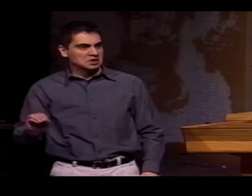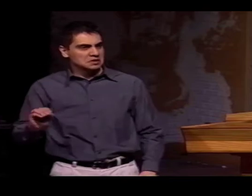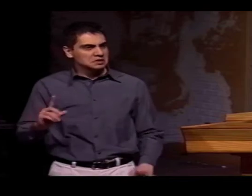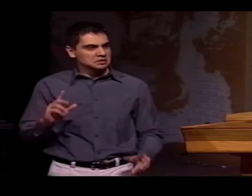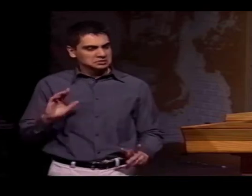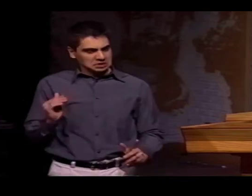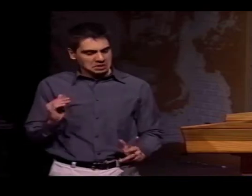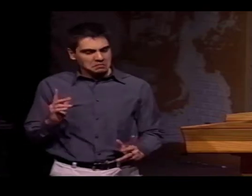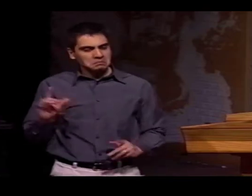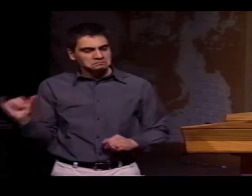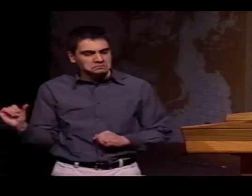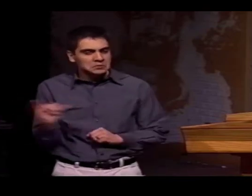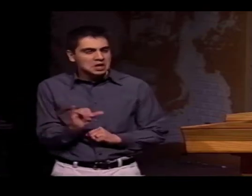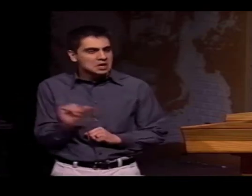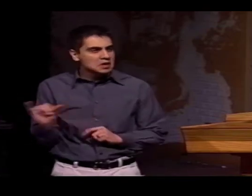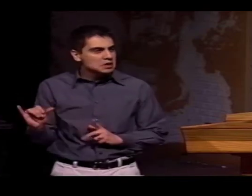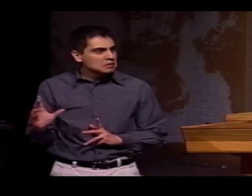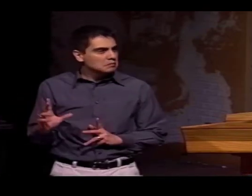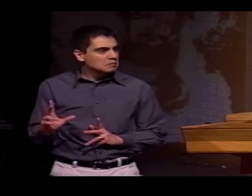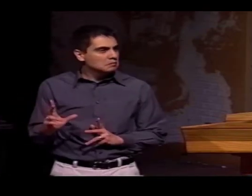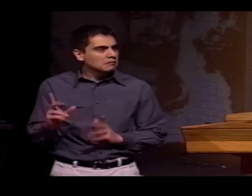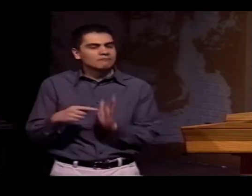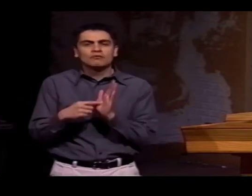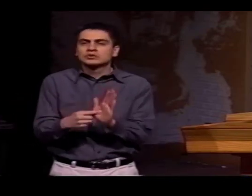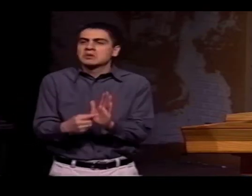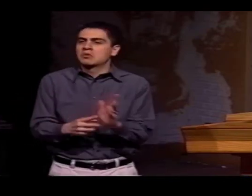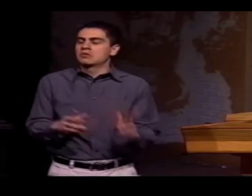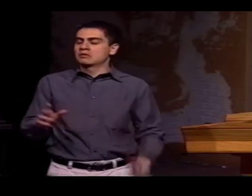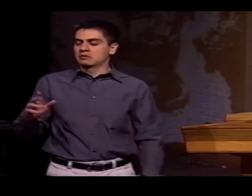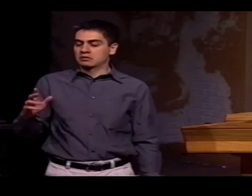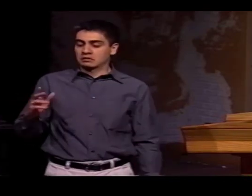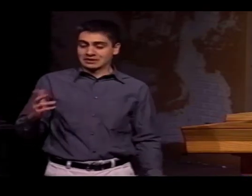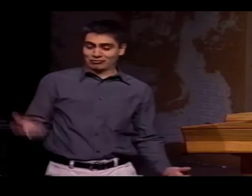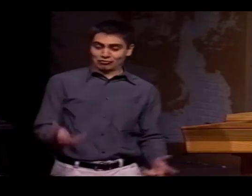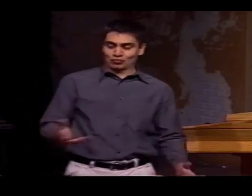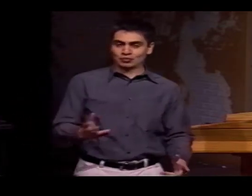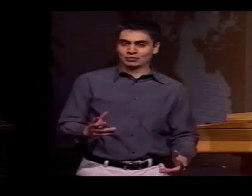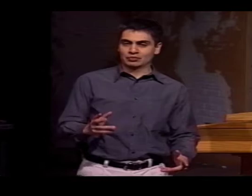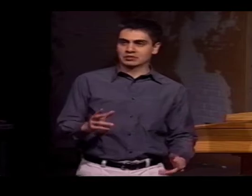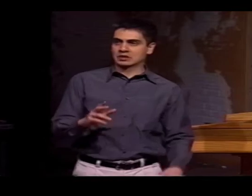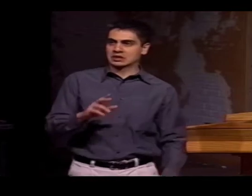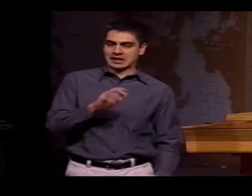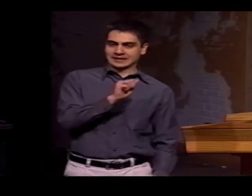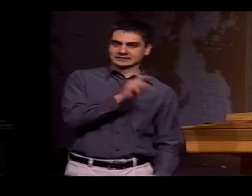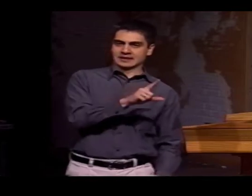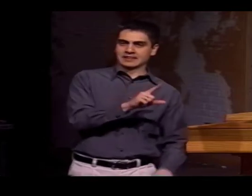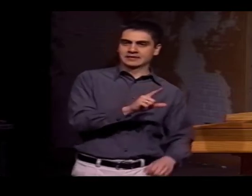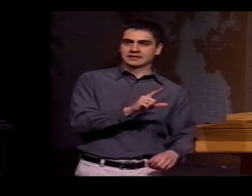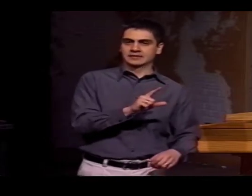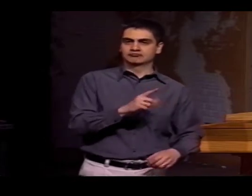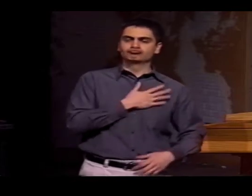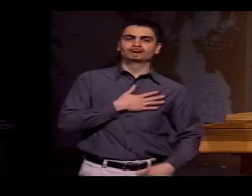WE HAVE DISCOVERED THAT BETWEEN 20% TO 30% OF THE VOCABULARY HAS SIMILAR CHARACTERISTICS THAT THEY SHARE.